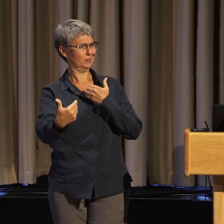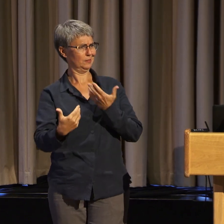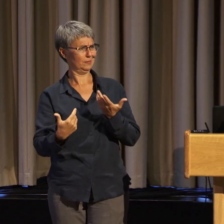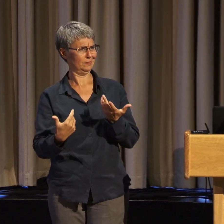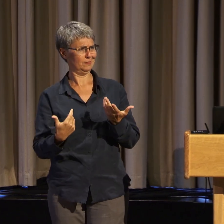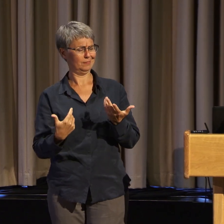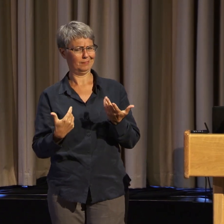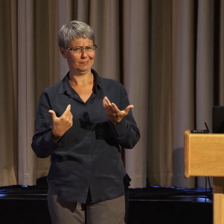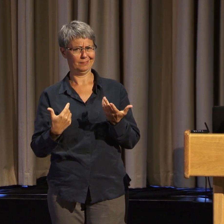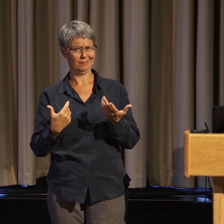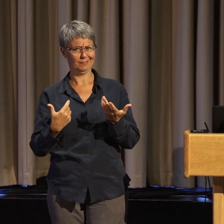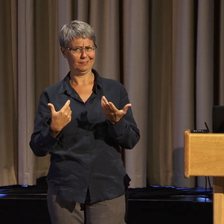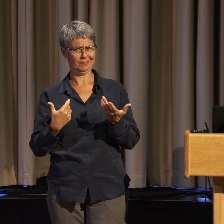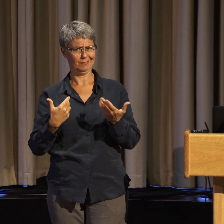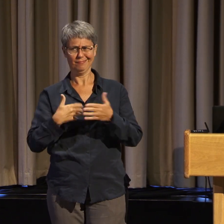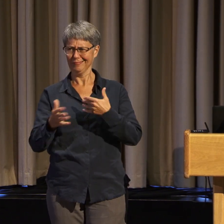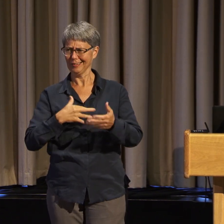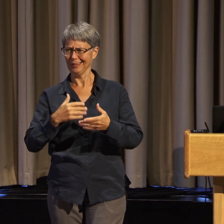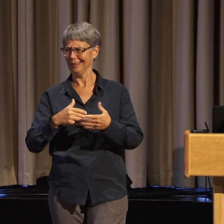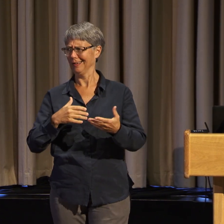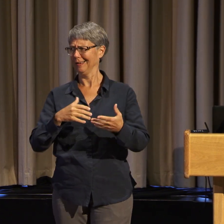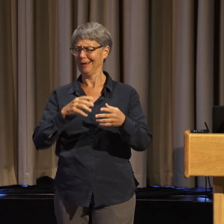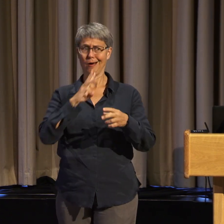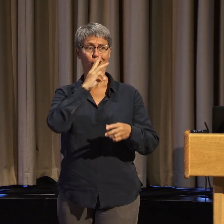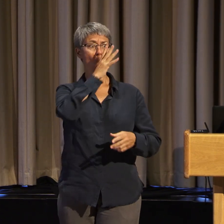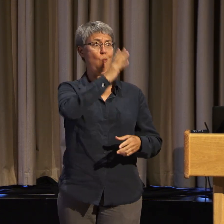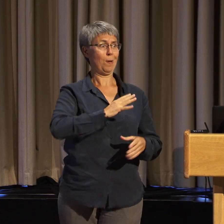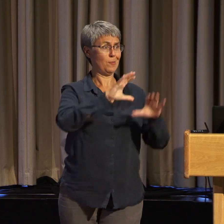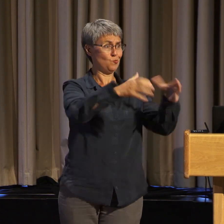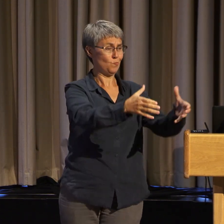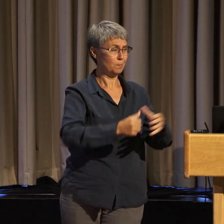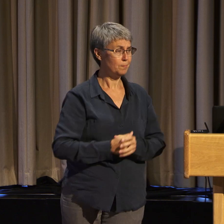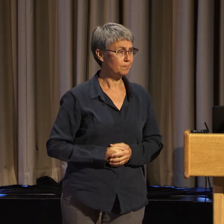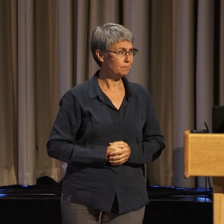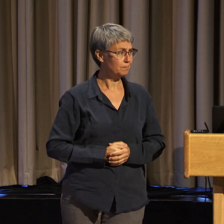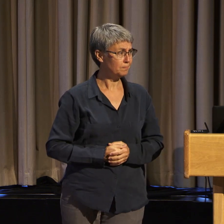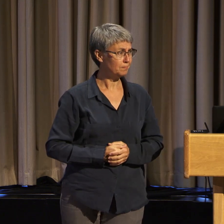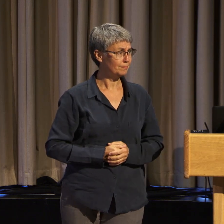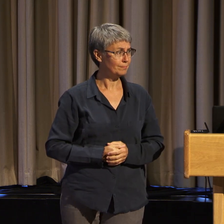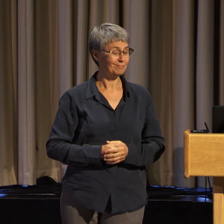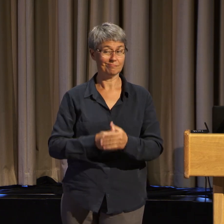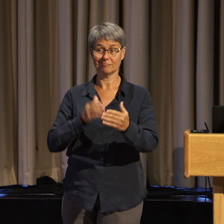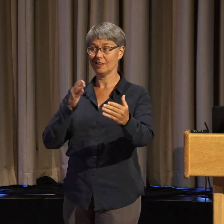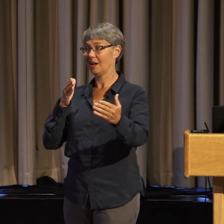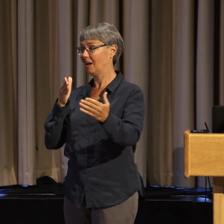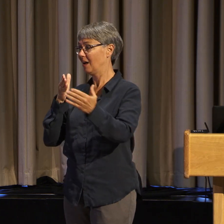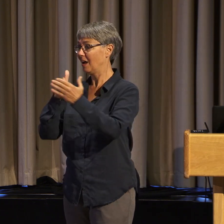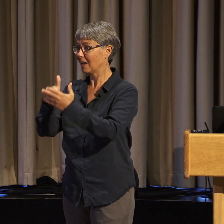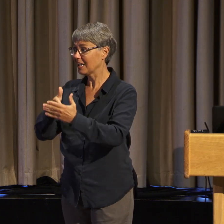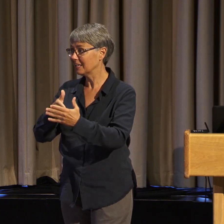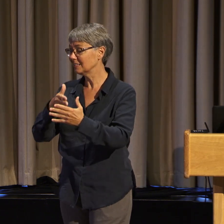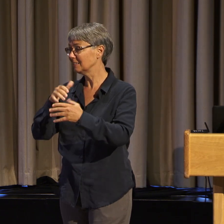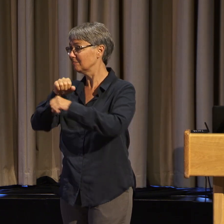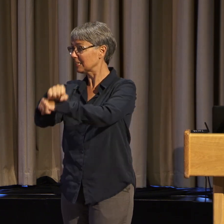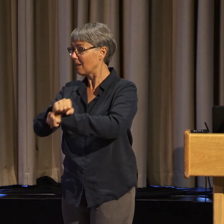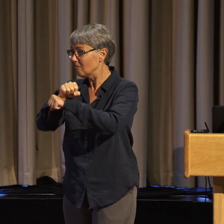with anti-apartheid issues, I worked with homeless folks.